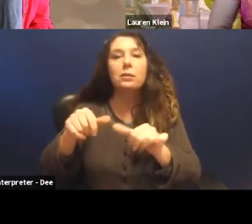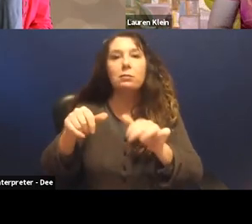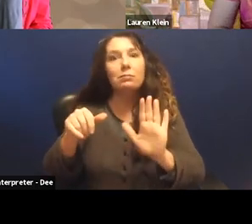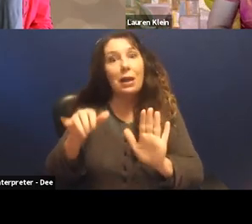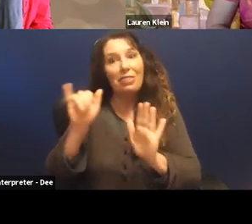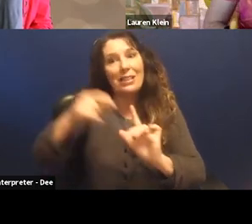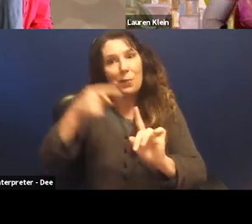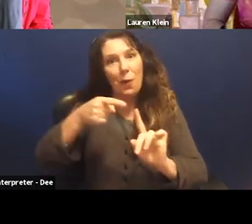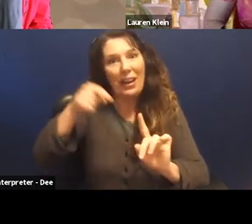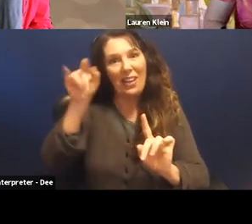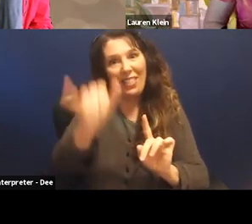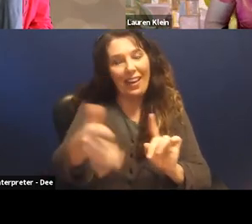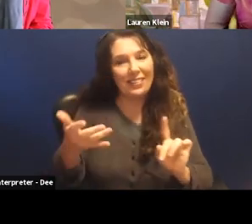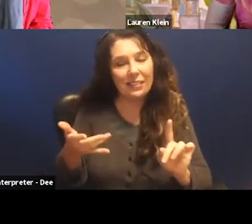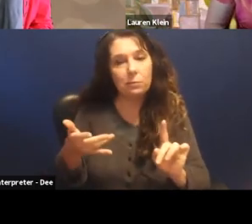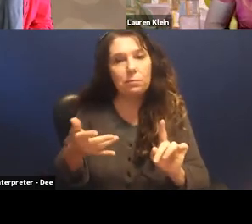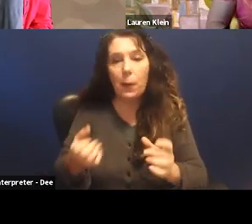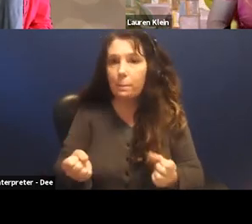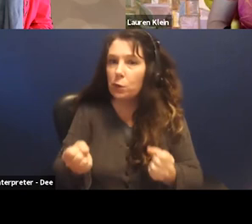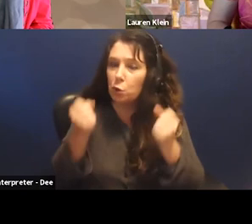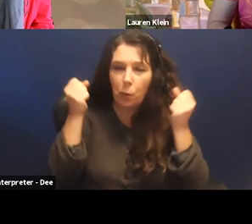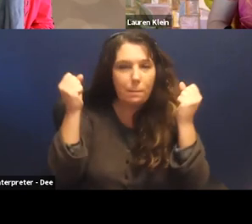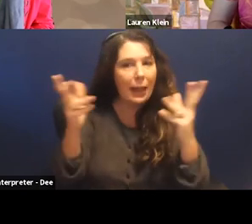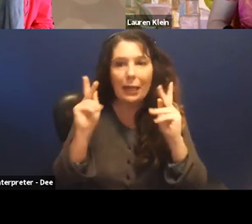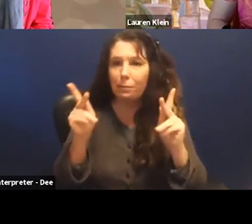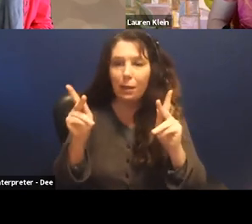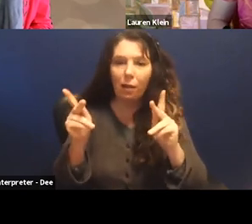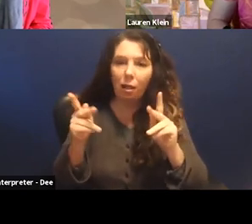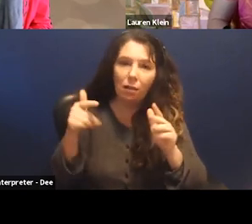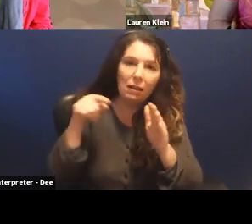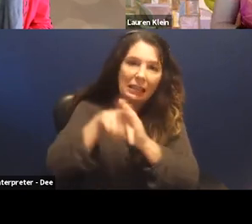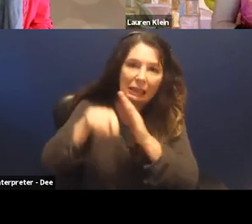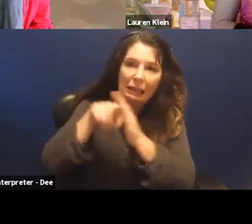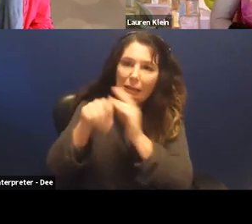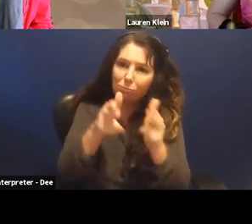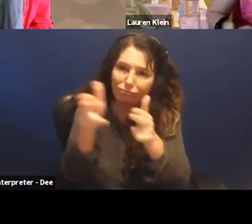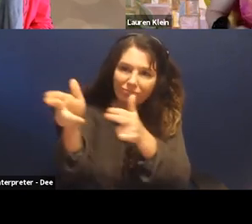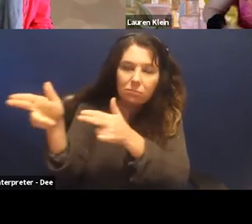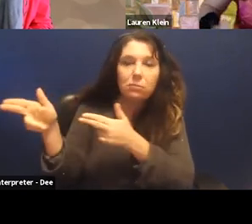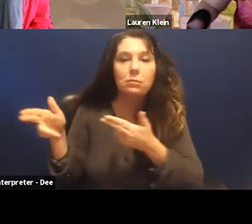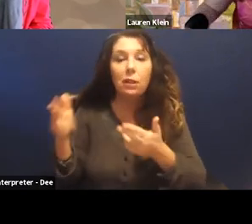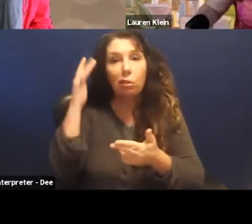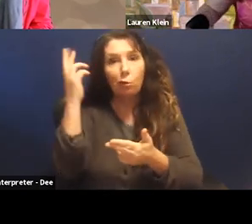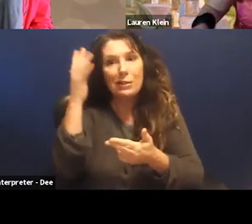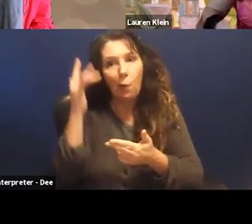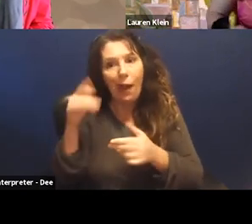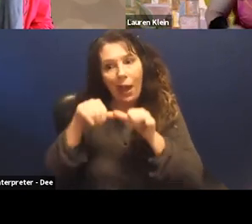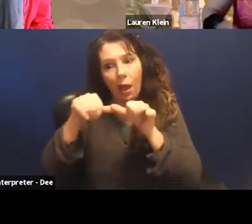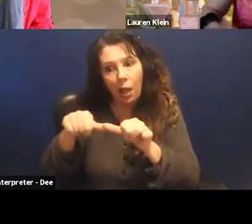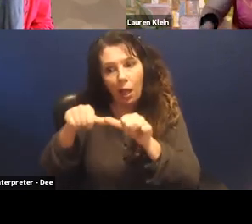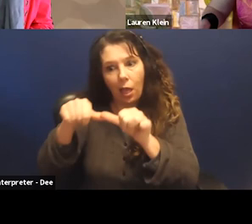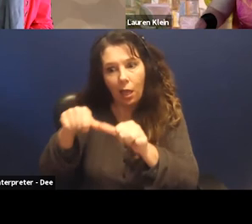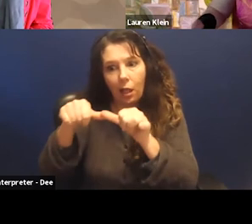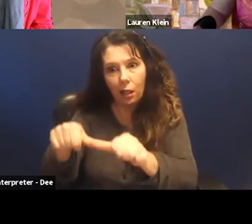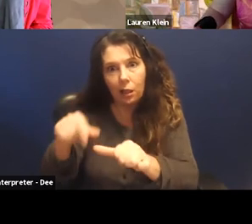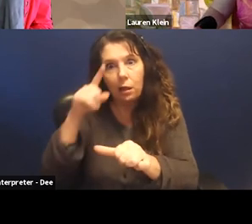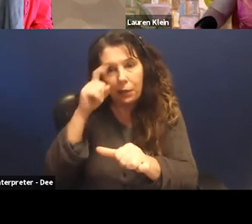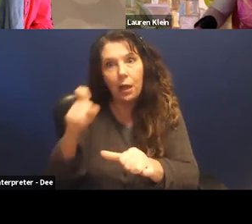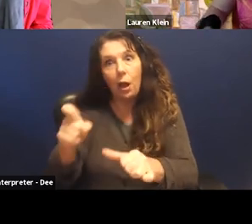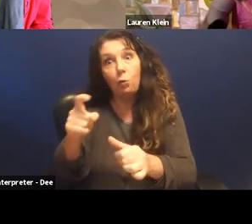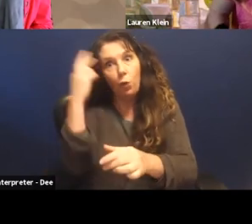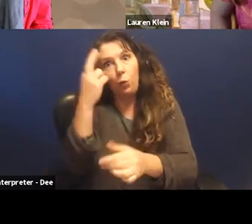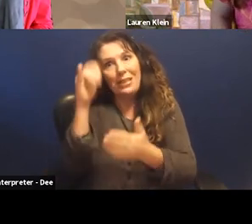There are too many people being got being killed by guns, the United States, the reason why it goes on too long is because there are too many people who have died.